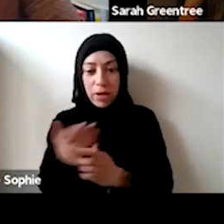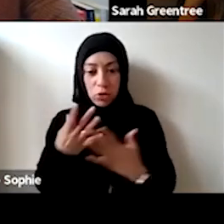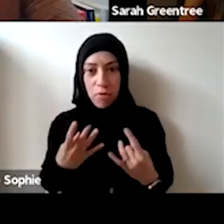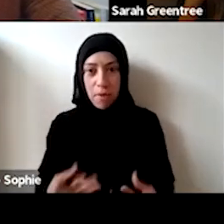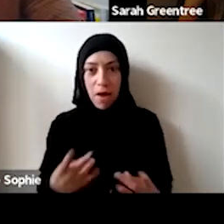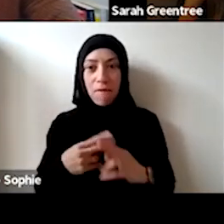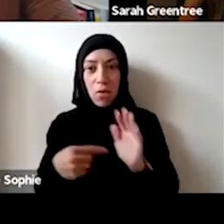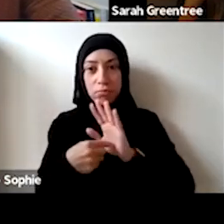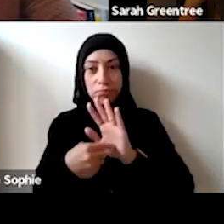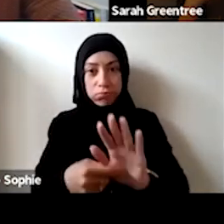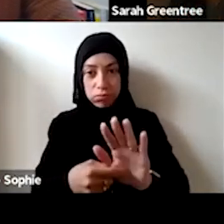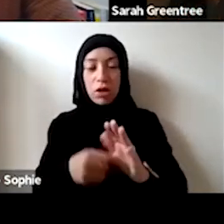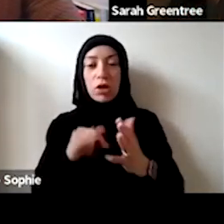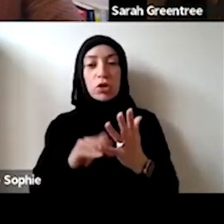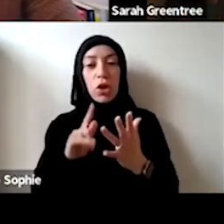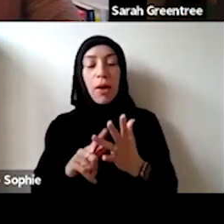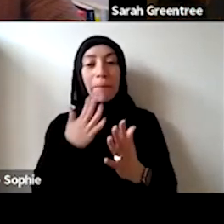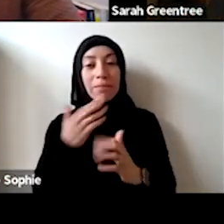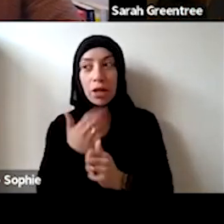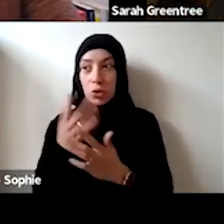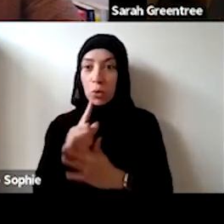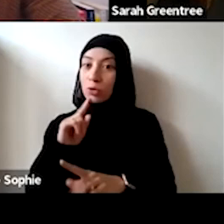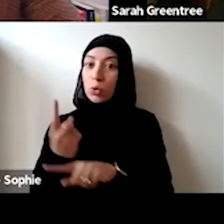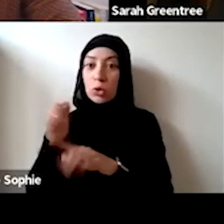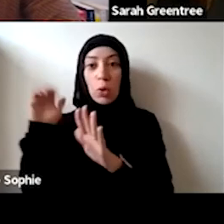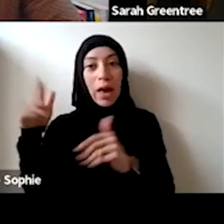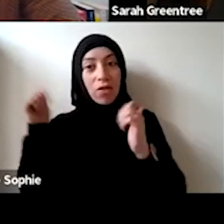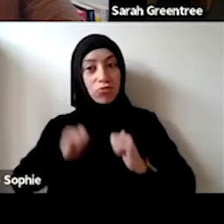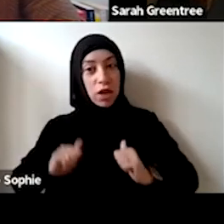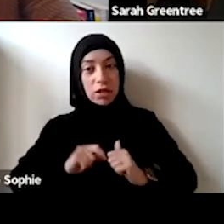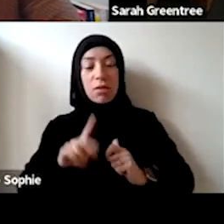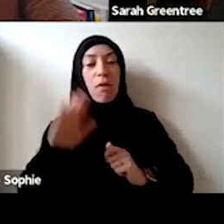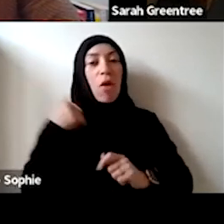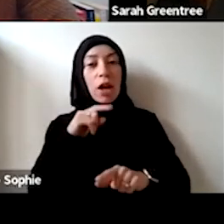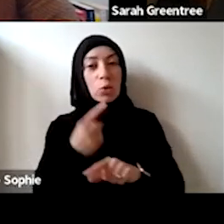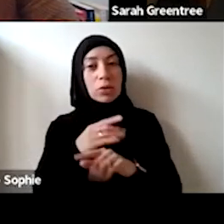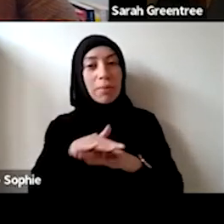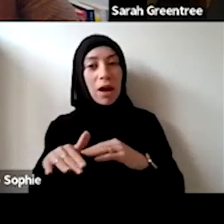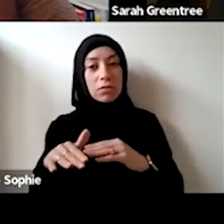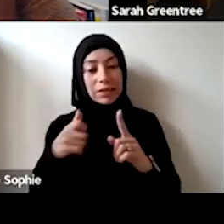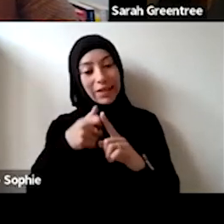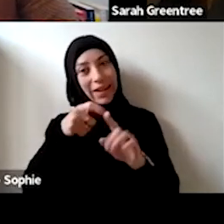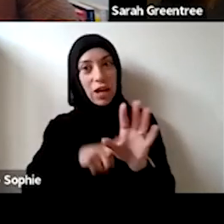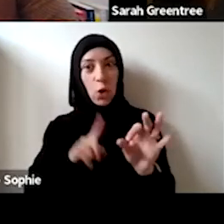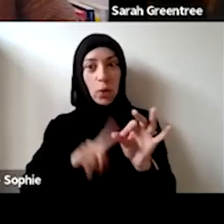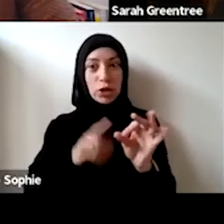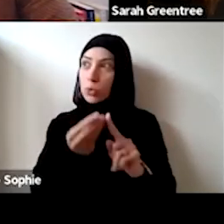the outer services team earlier I mentioned a couple of key questions that could be taken to the board for some of those And where possible, please lean on your heads of practice, the artists services team. An earlier mentioned a couple of key questions that could be taken to the board for some of